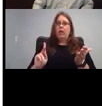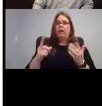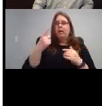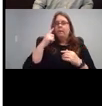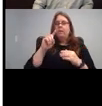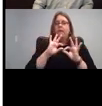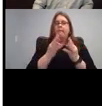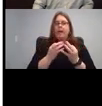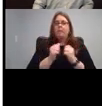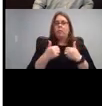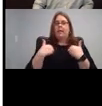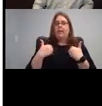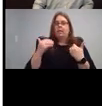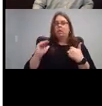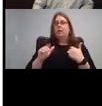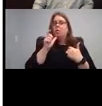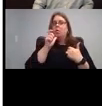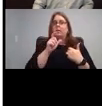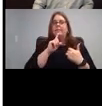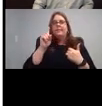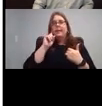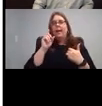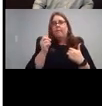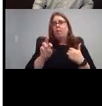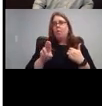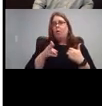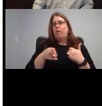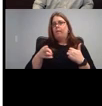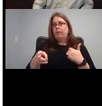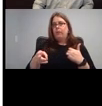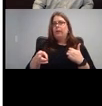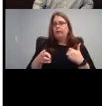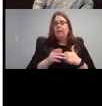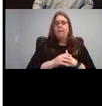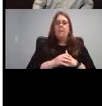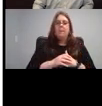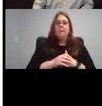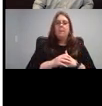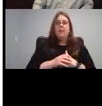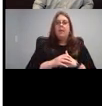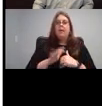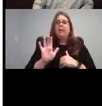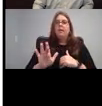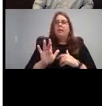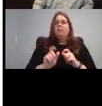a young child who is deaf or hard of hearing. It is a PDF document. Actually.